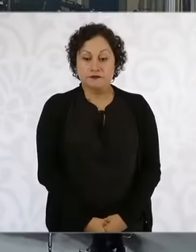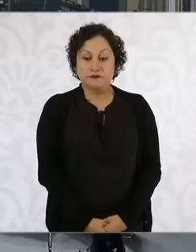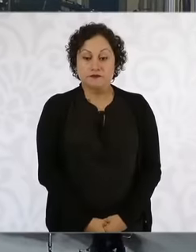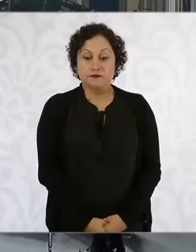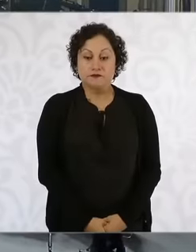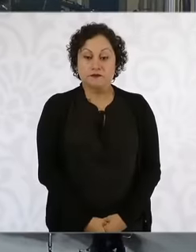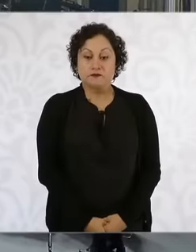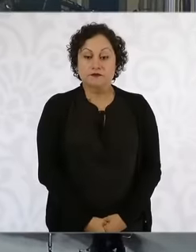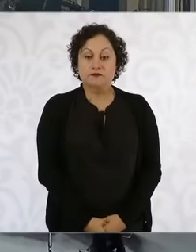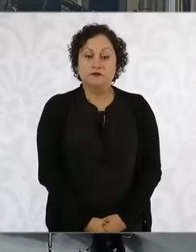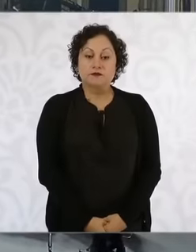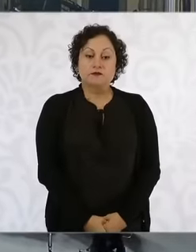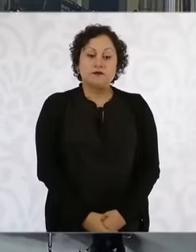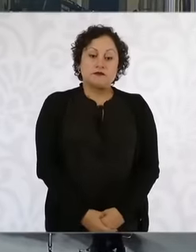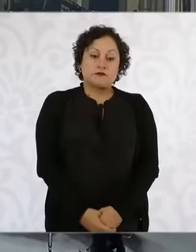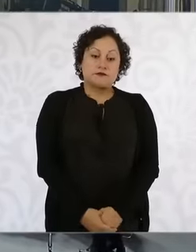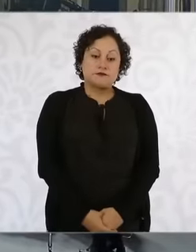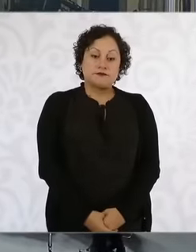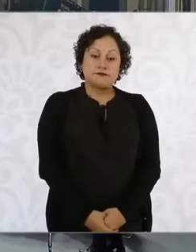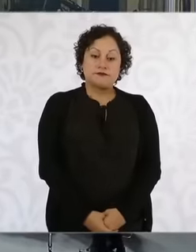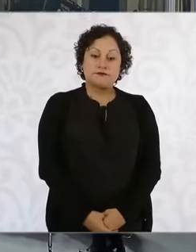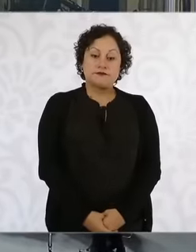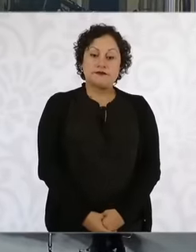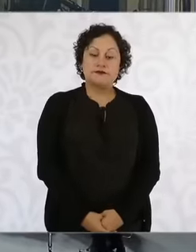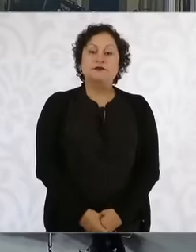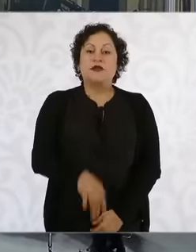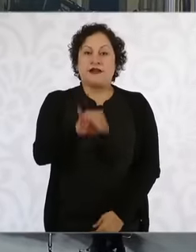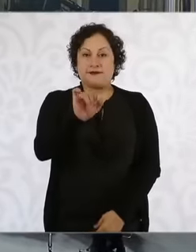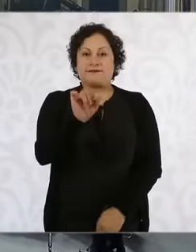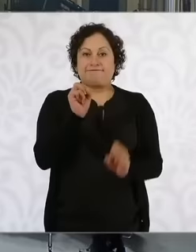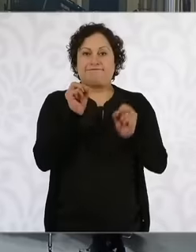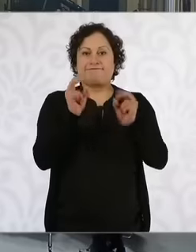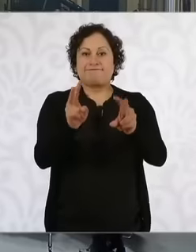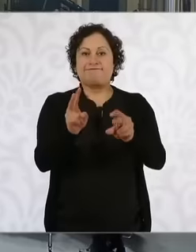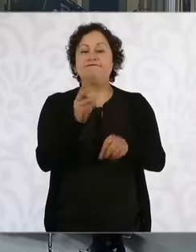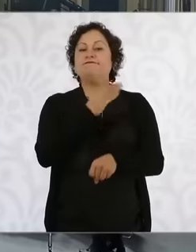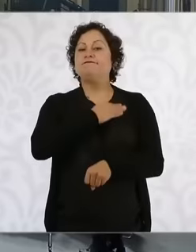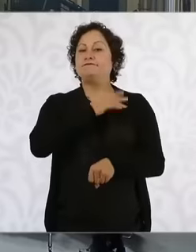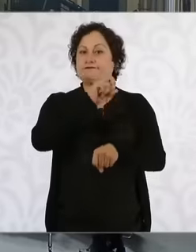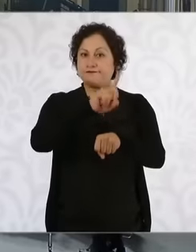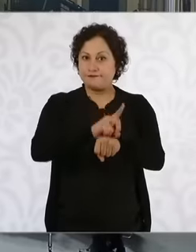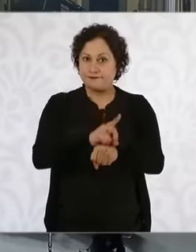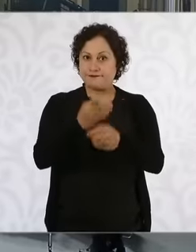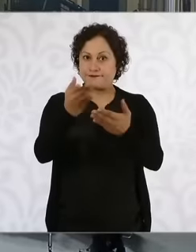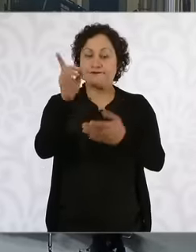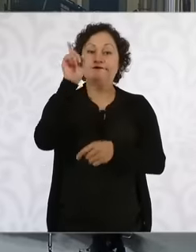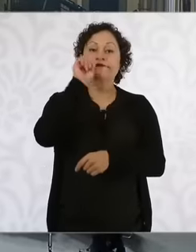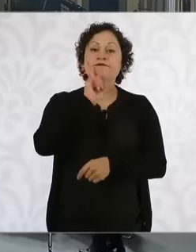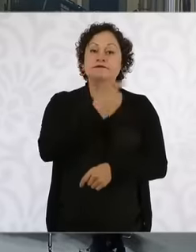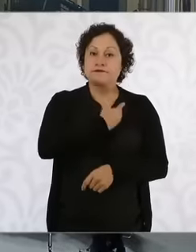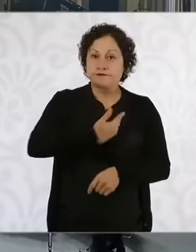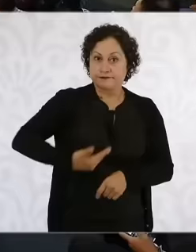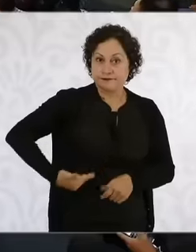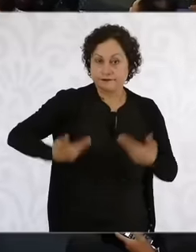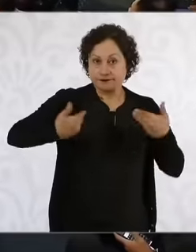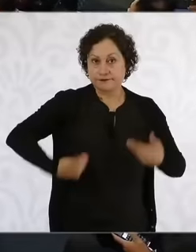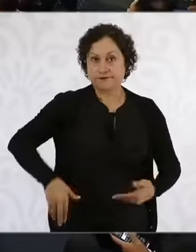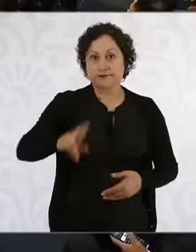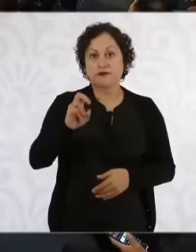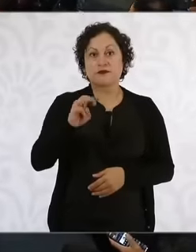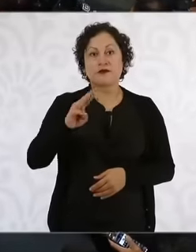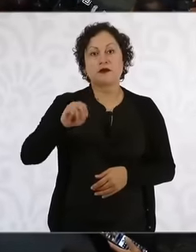Oh, very good morning, president, president, Sorry, Ramón Flores. Sentinela reports that the human